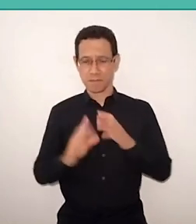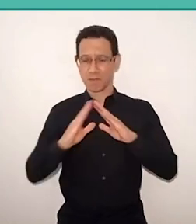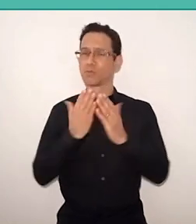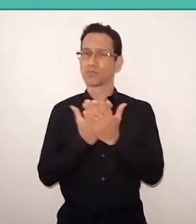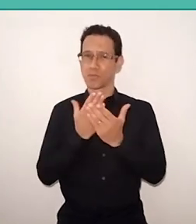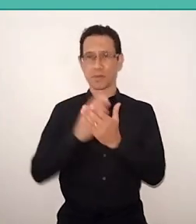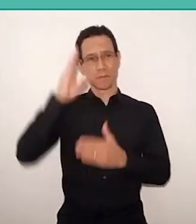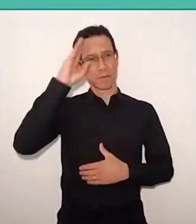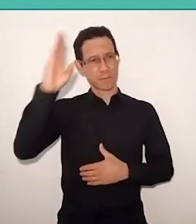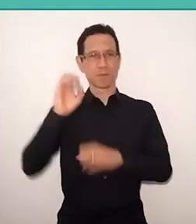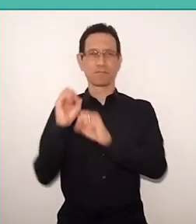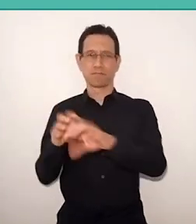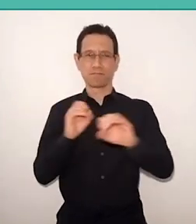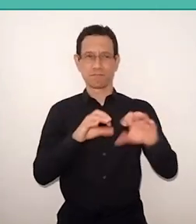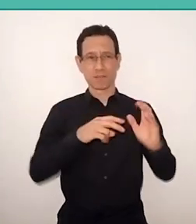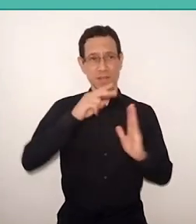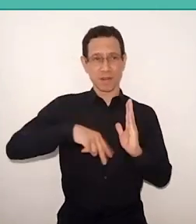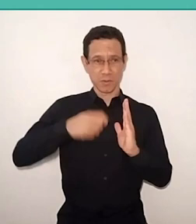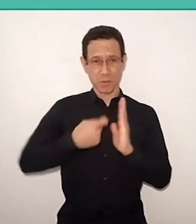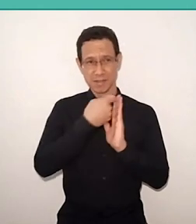reading and writing and math are priorities